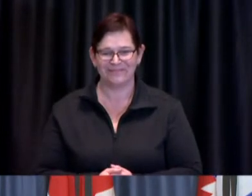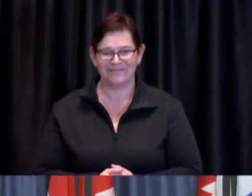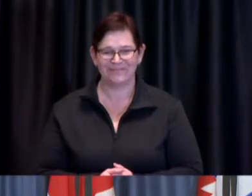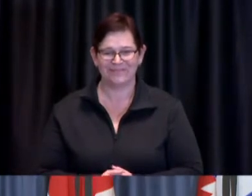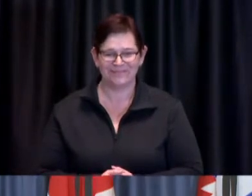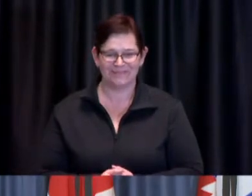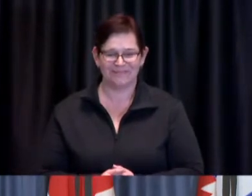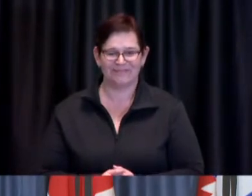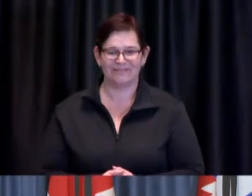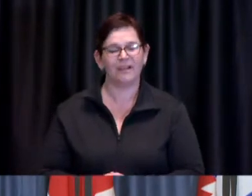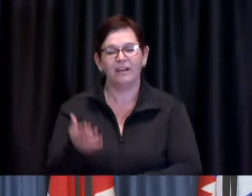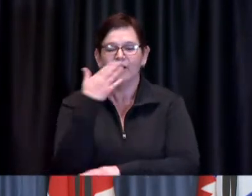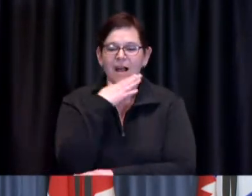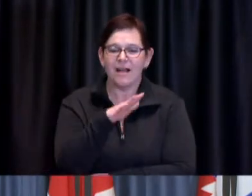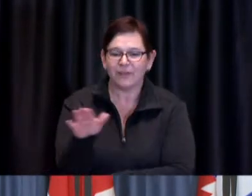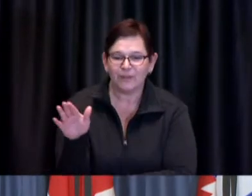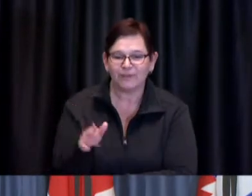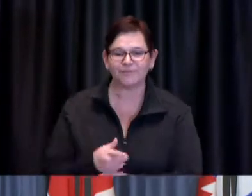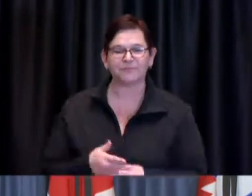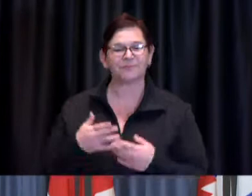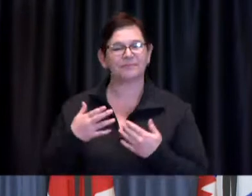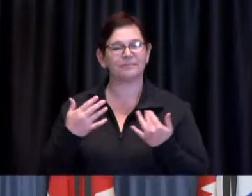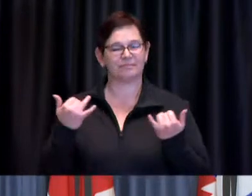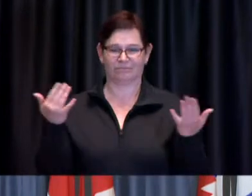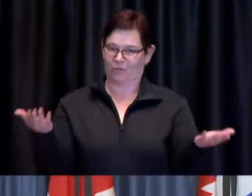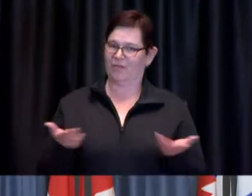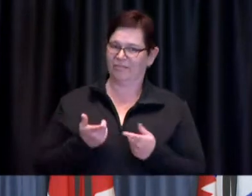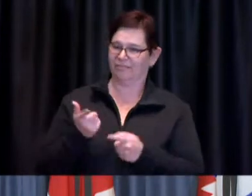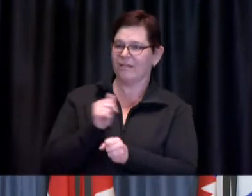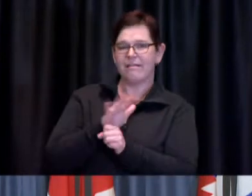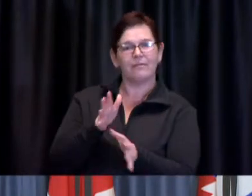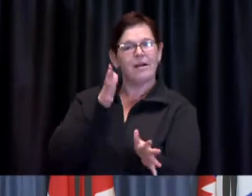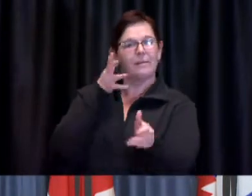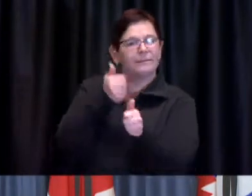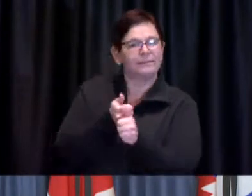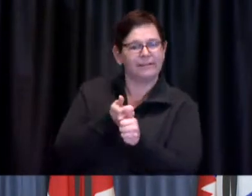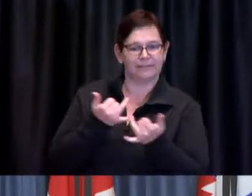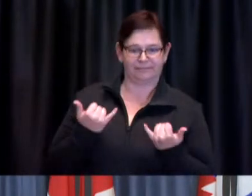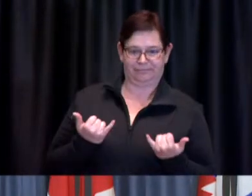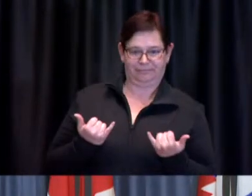Lawvin: Good afternoon welcome to the City's COVID-19 media briefing we'll start with Mayor Tory first thank you.